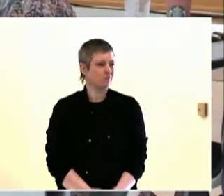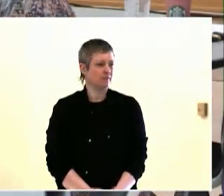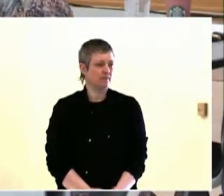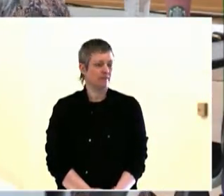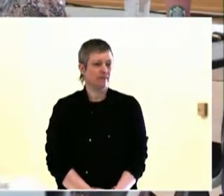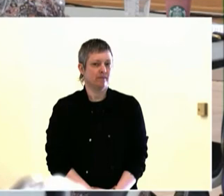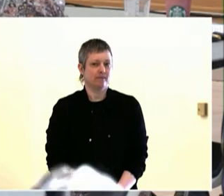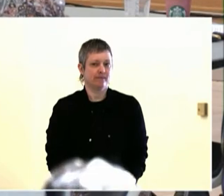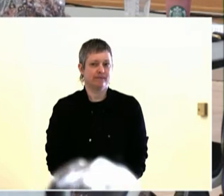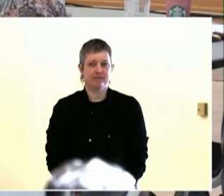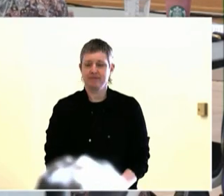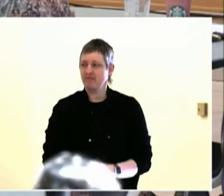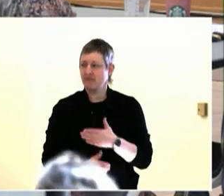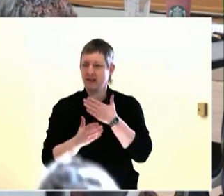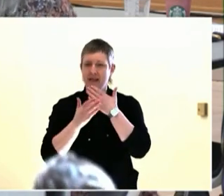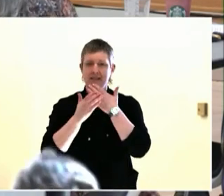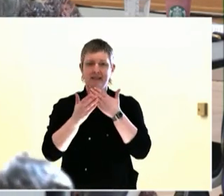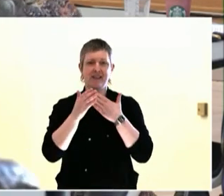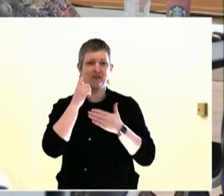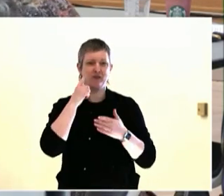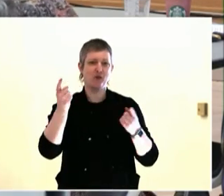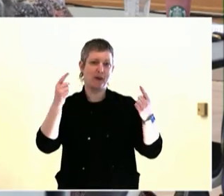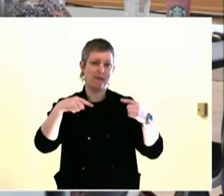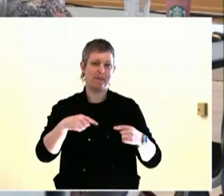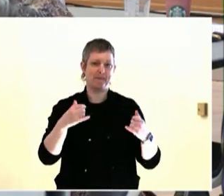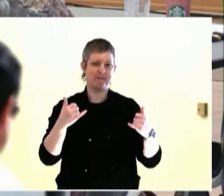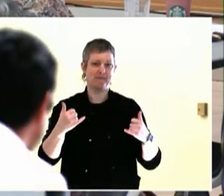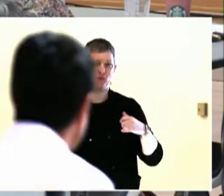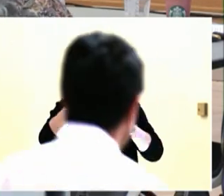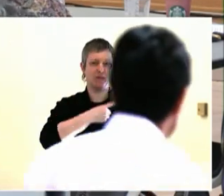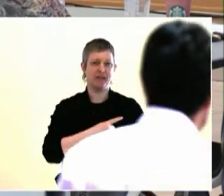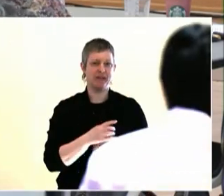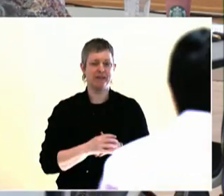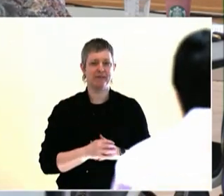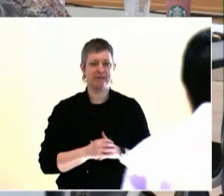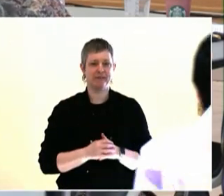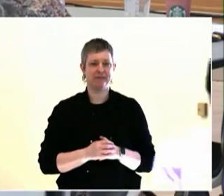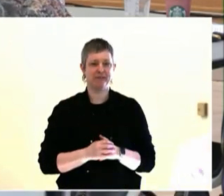asking questions and designing good engagement.